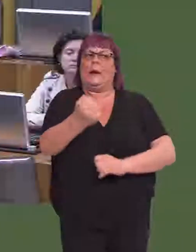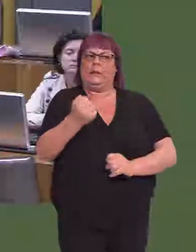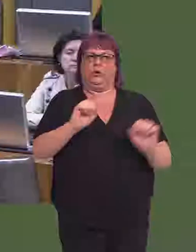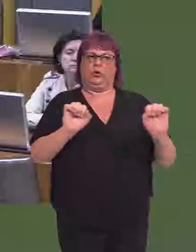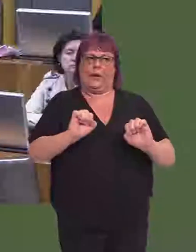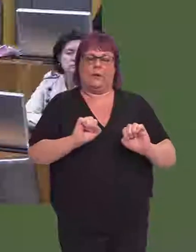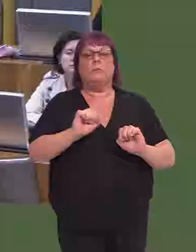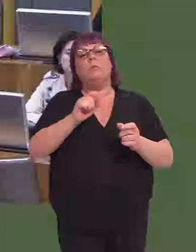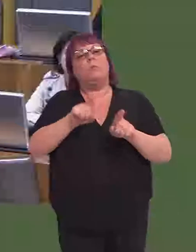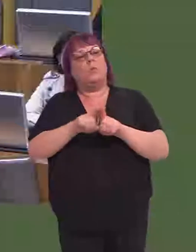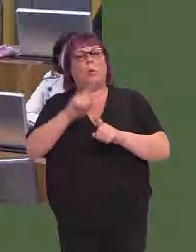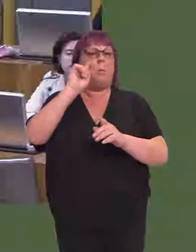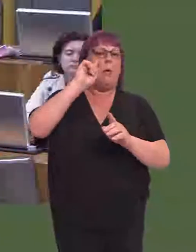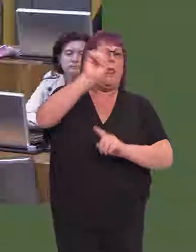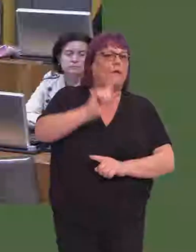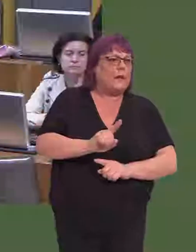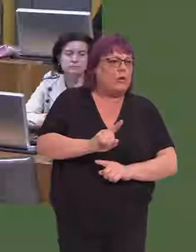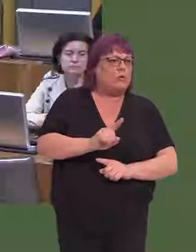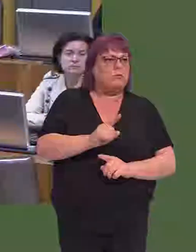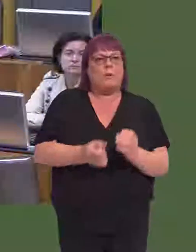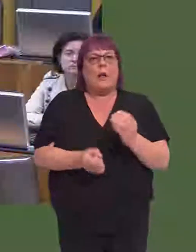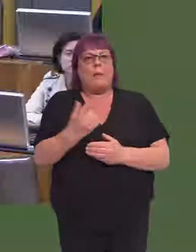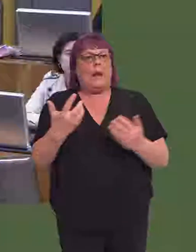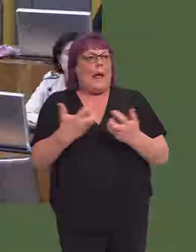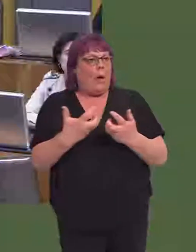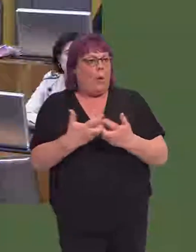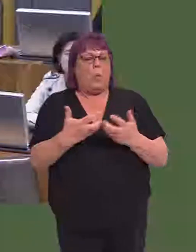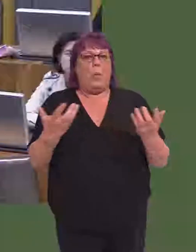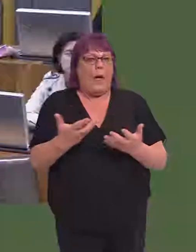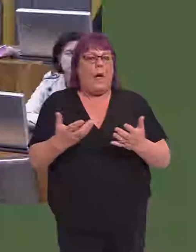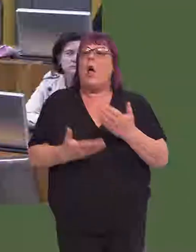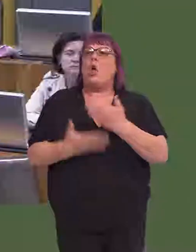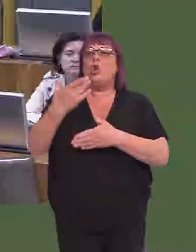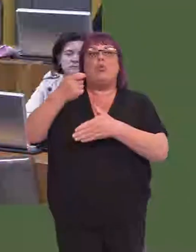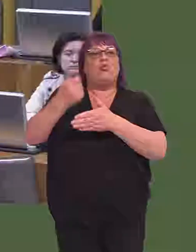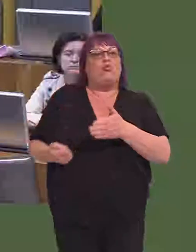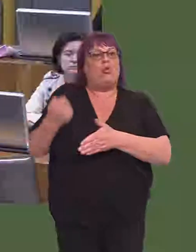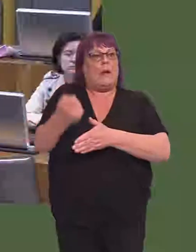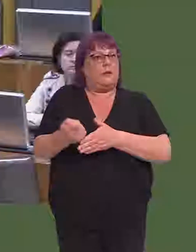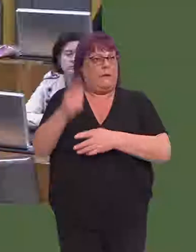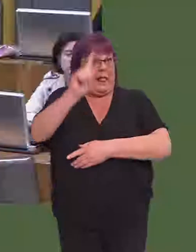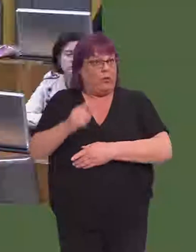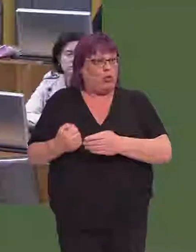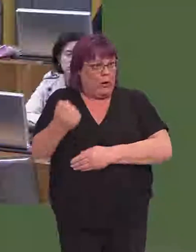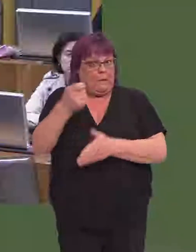There's then the question of electrification and how that's rolled out, and then new trains being procured as a result of the electrification.